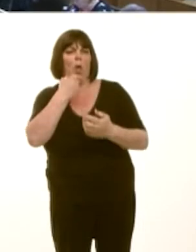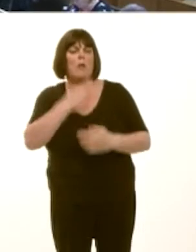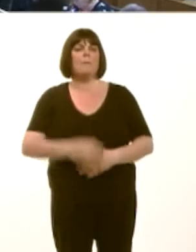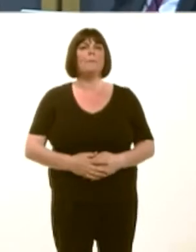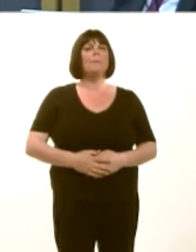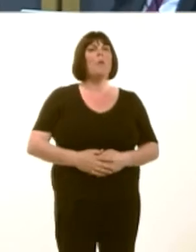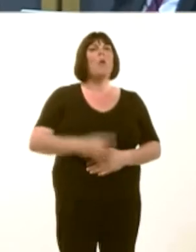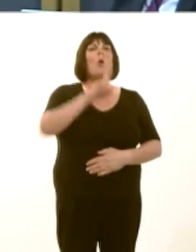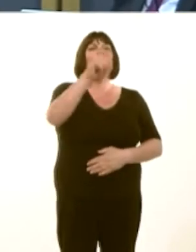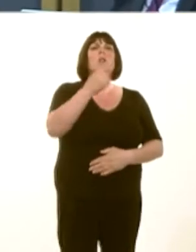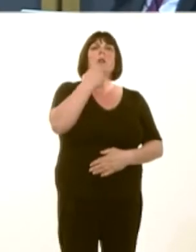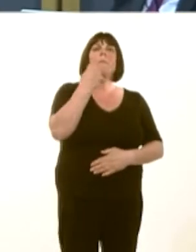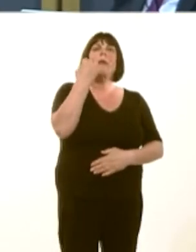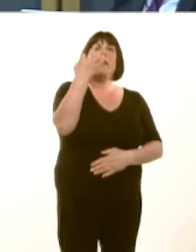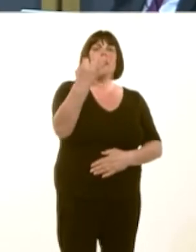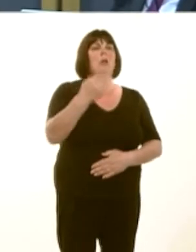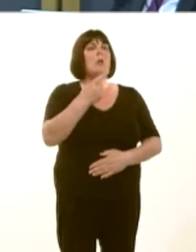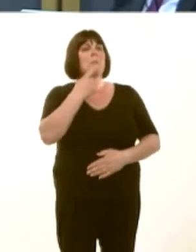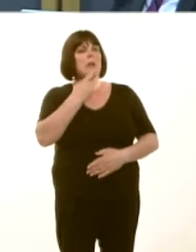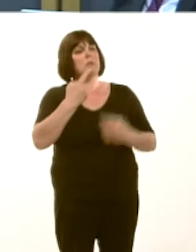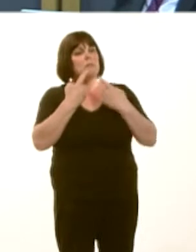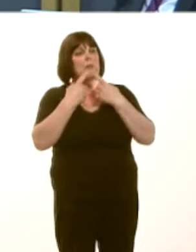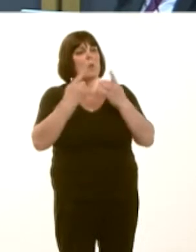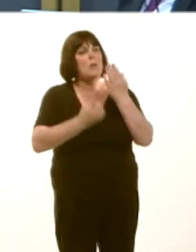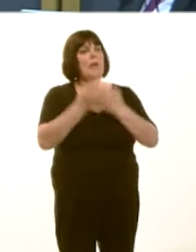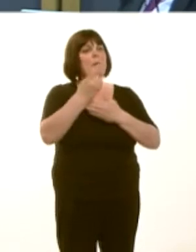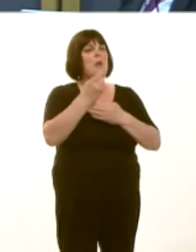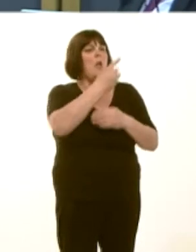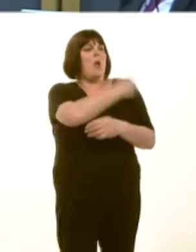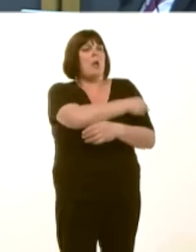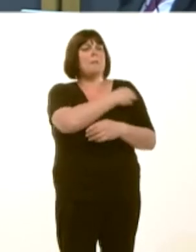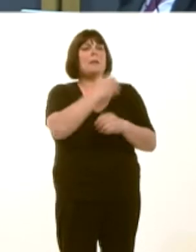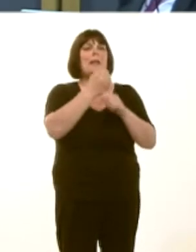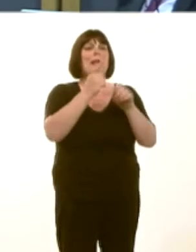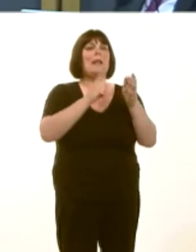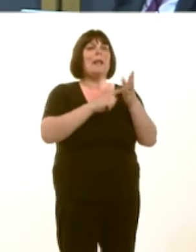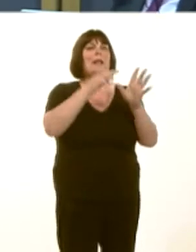A wnaiff y Prif Weinidog ddatganiad am wasanaethau gynaecoleg ac obstetreg yn Ysbyty Glan Clwyd? OAQ(4)2229(FM) Carwyn Jones: I expect Betsi Cadwaladr University